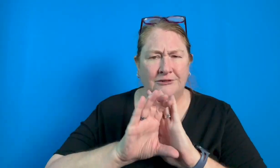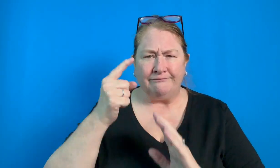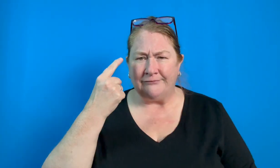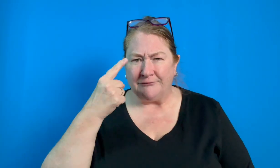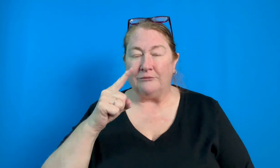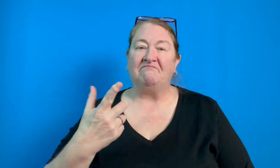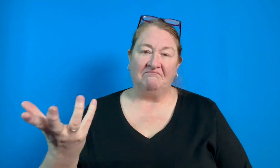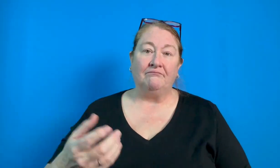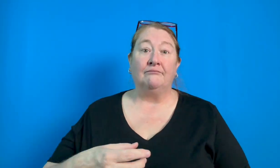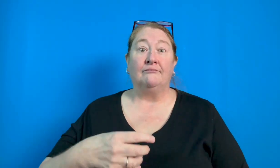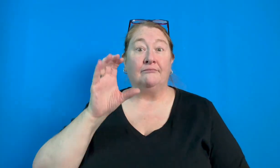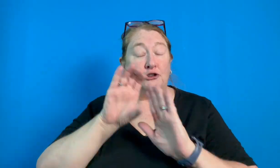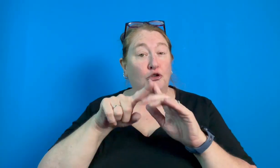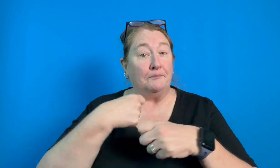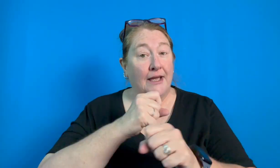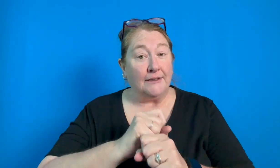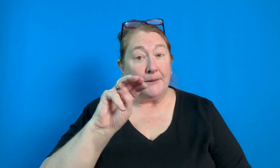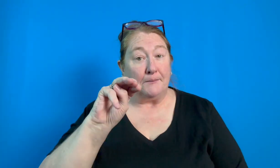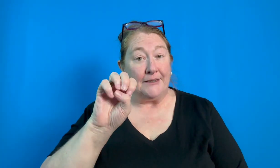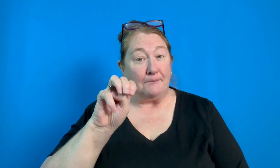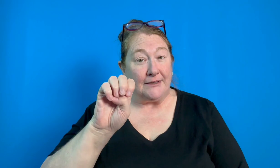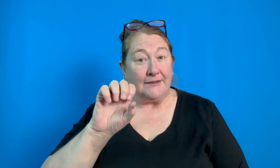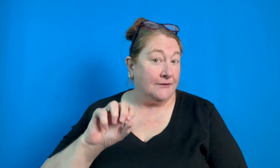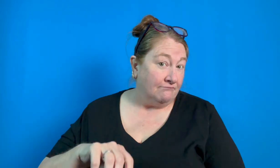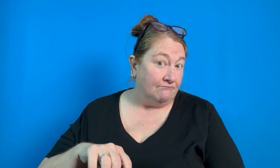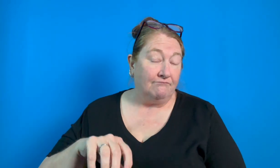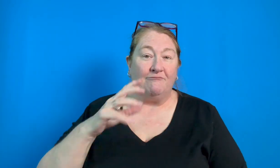Pictures are visual aids to do many things such as making a meme,